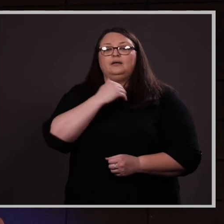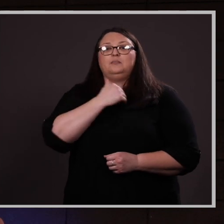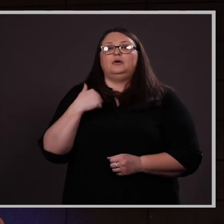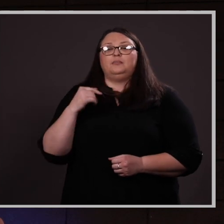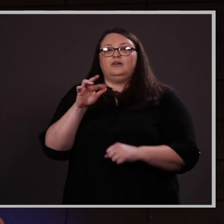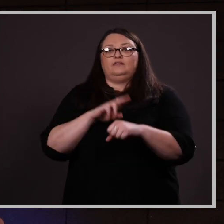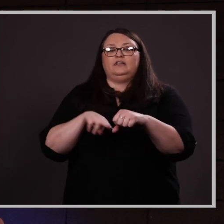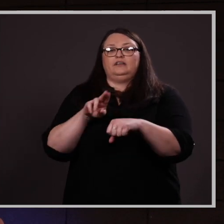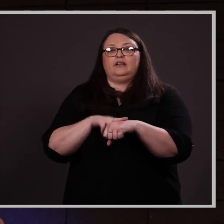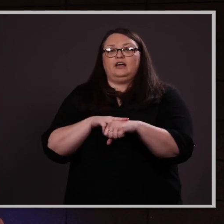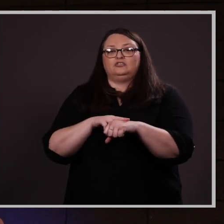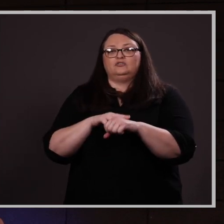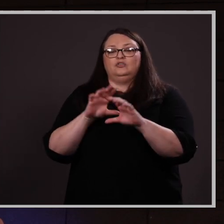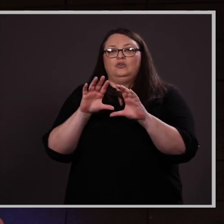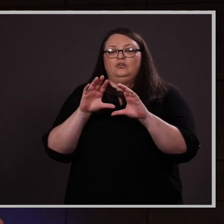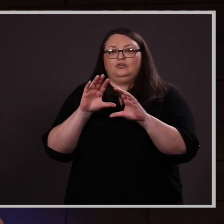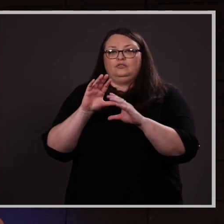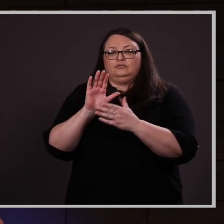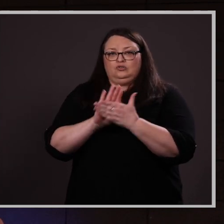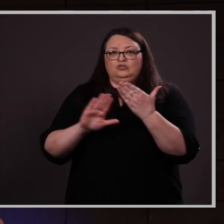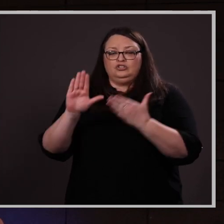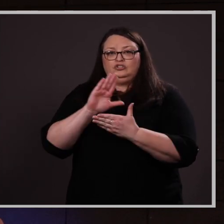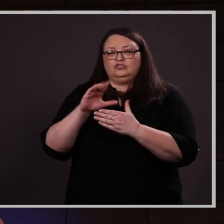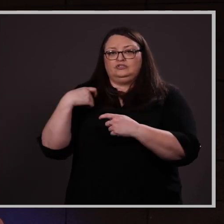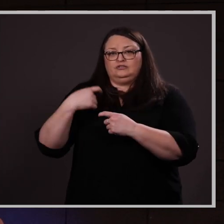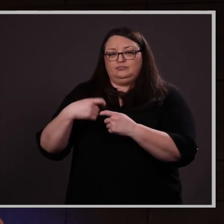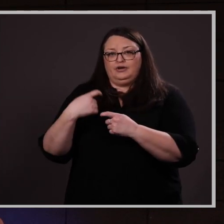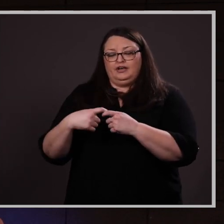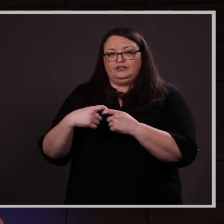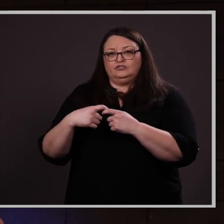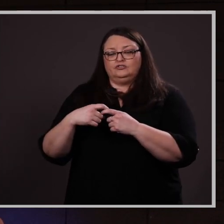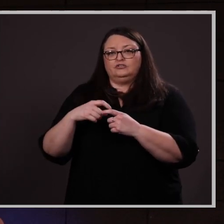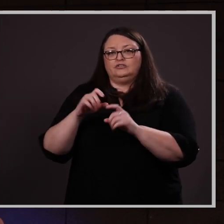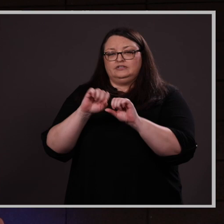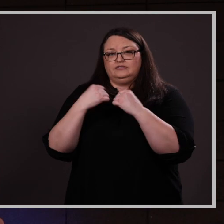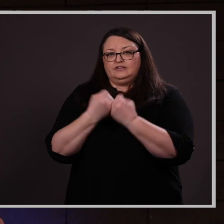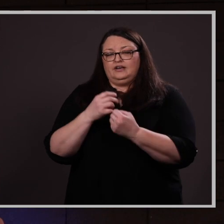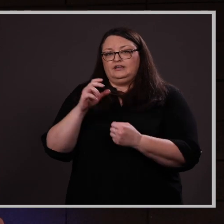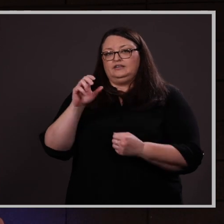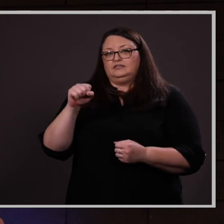and a member of the National Collegiate Hispanic Honor Society of Sigma Delta Pi.